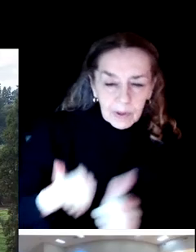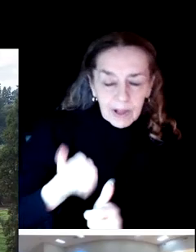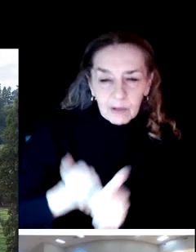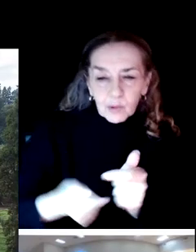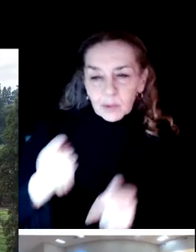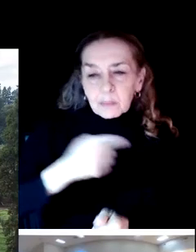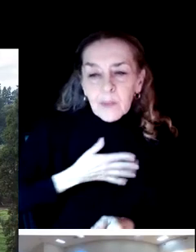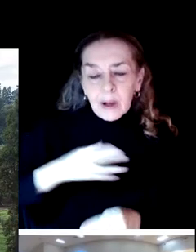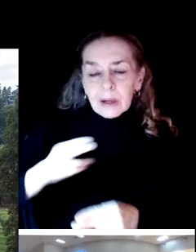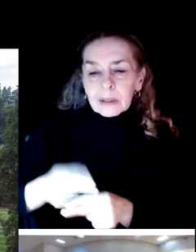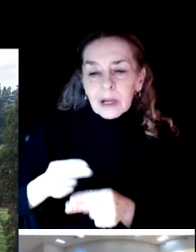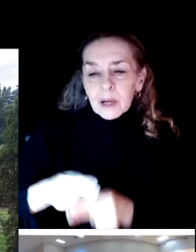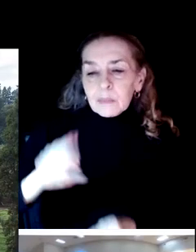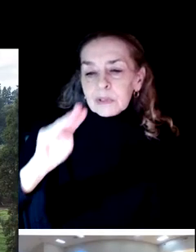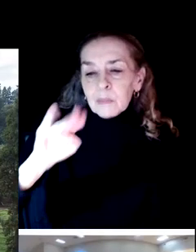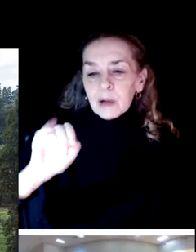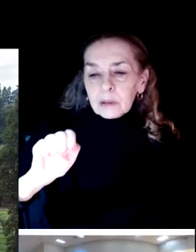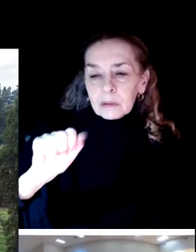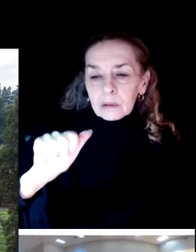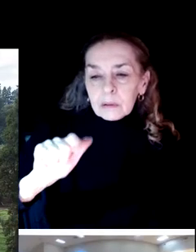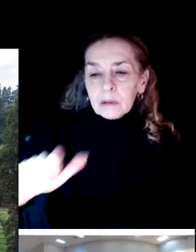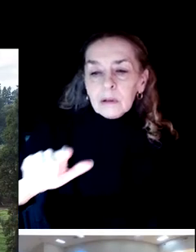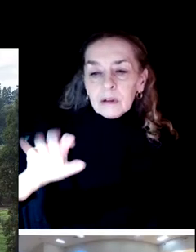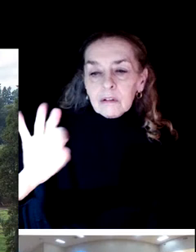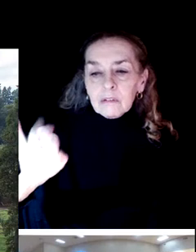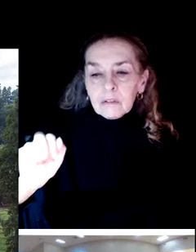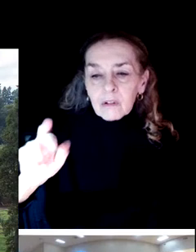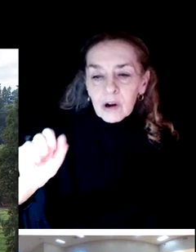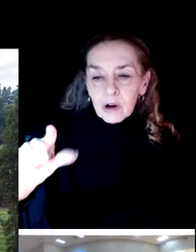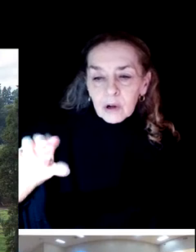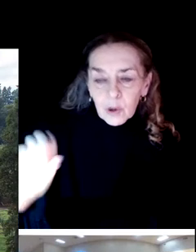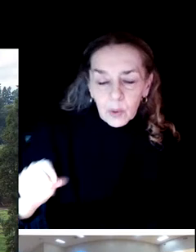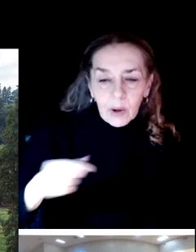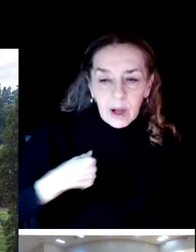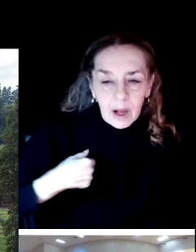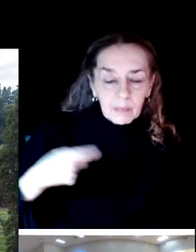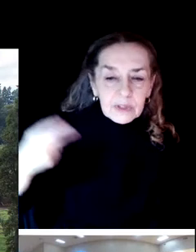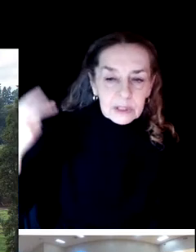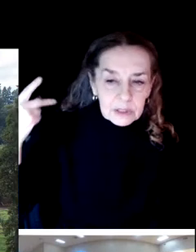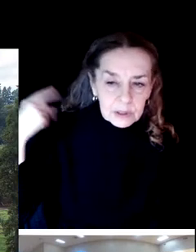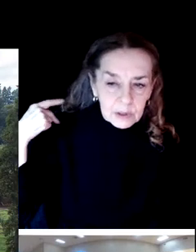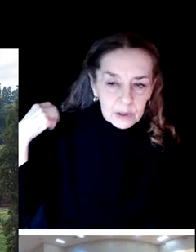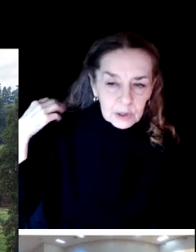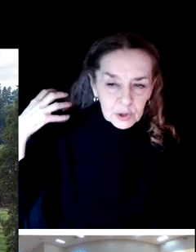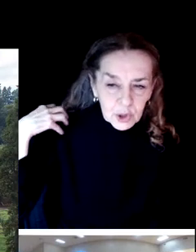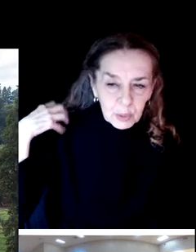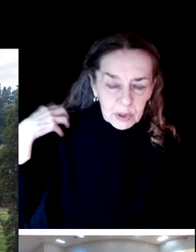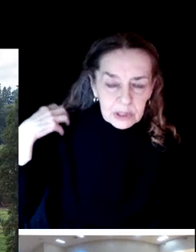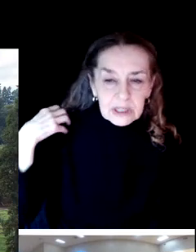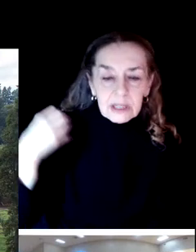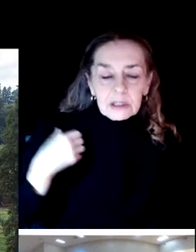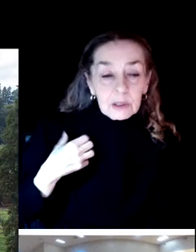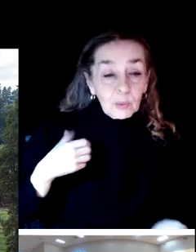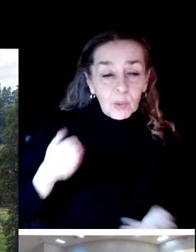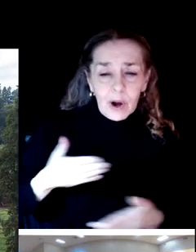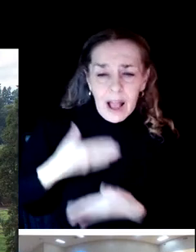I'm the superintendent for Willamalane Park and Recreation District. Really, really happy to see all of you here in person.